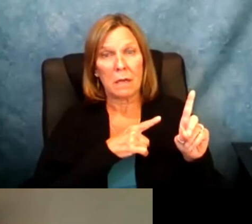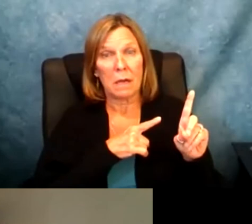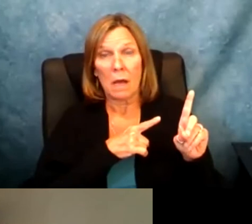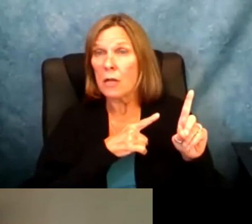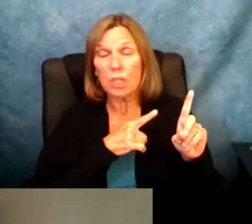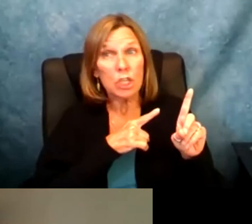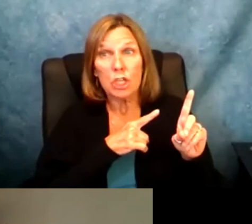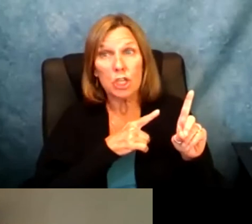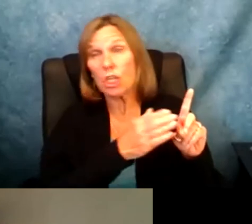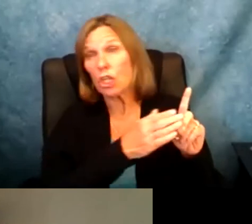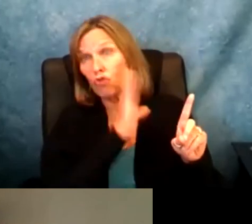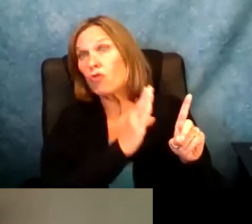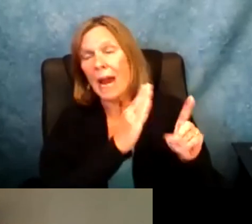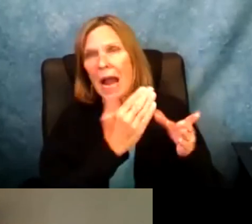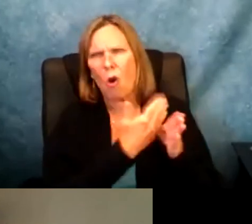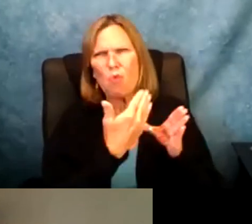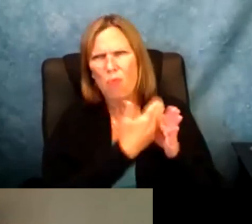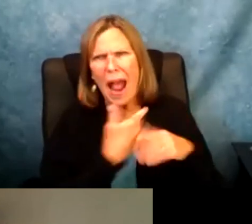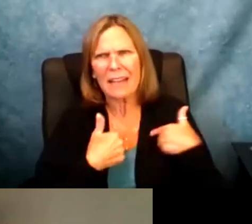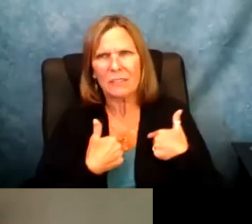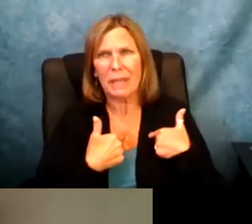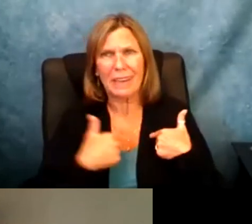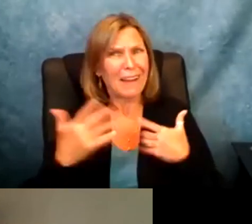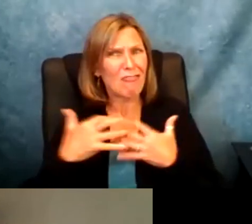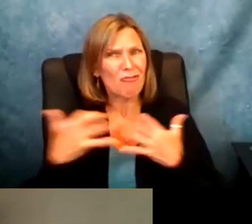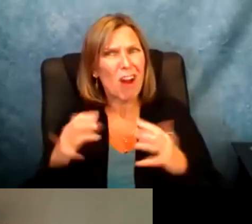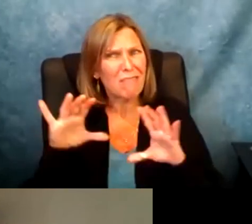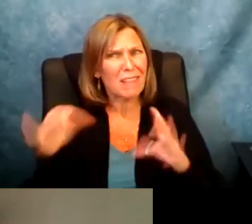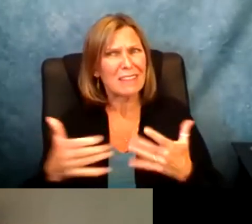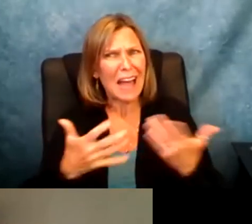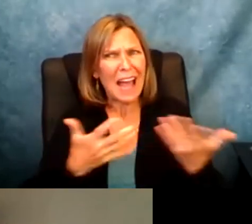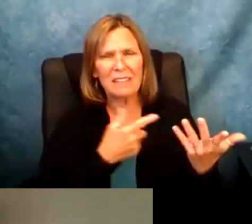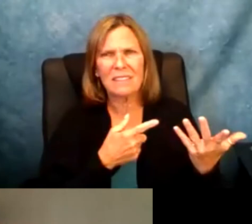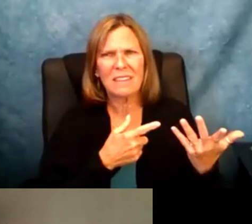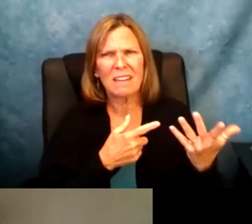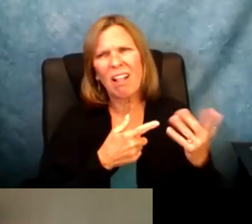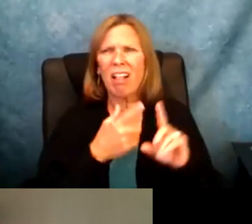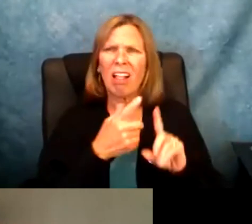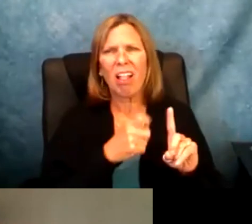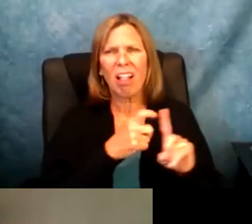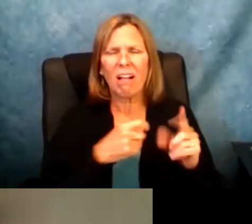not even just a student but a teacher who was straight up harassing me in front of the